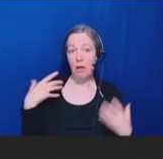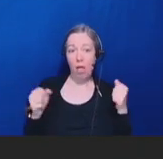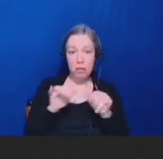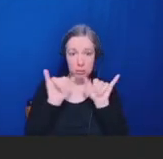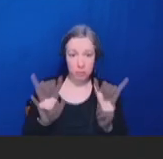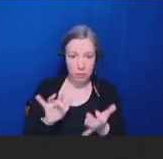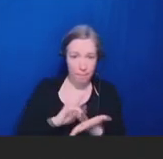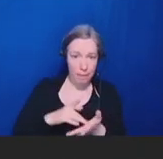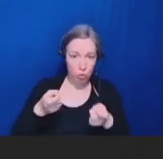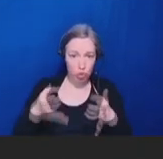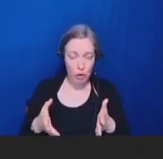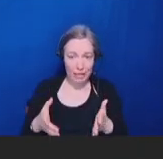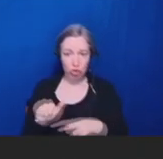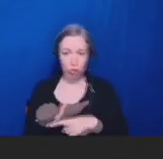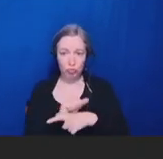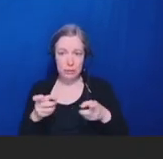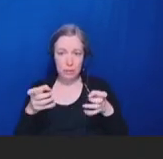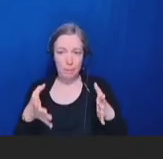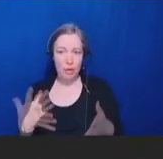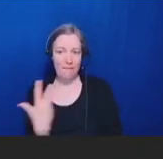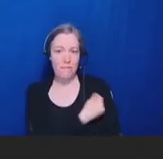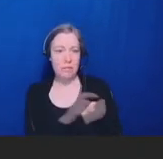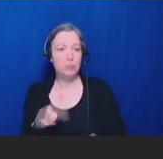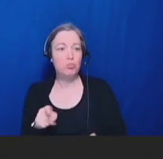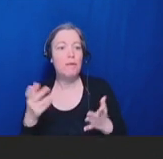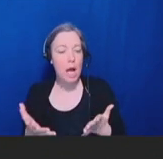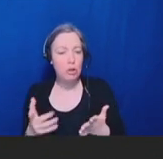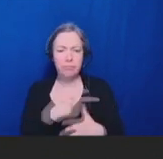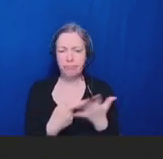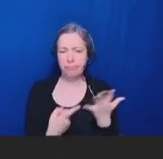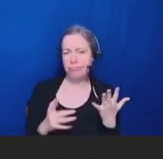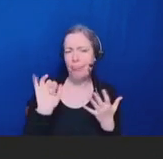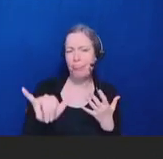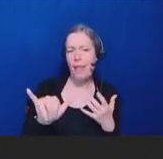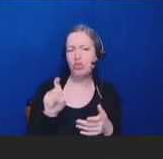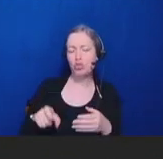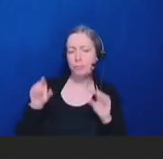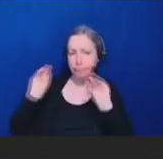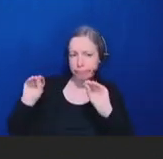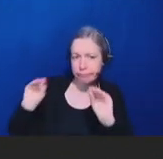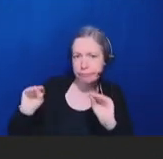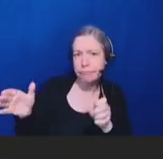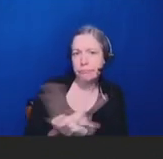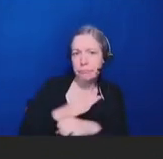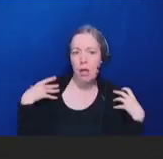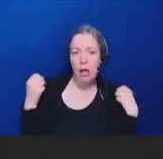educate the entire healthcare team on new vaccine products, administration guidance,